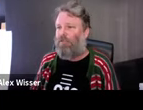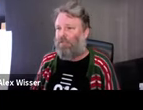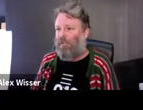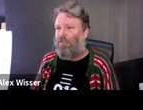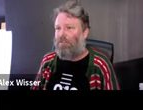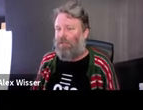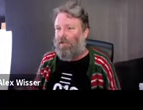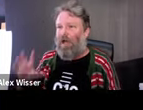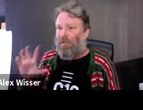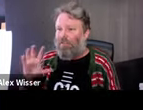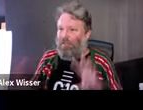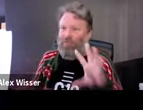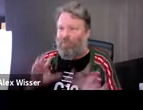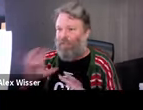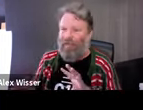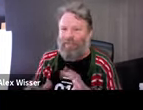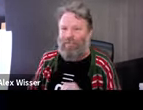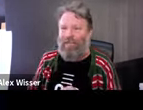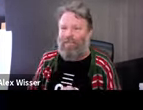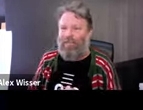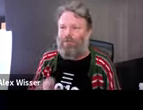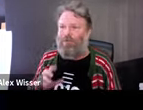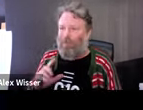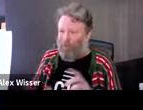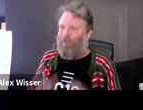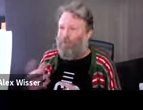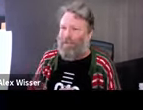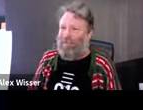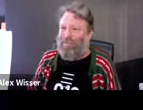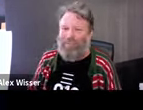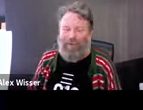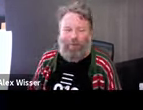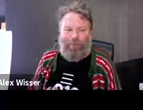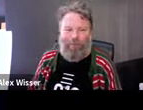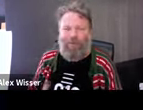challenges. So even though that little - you know, it's the shift of